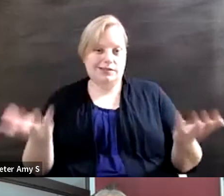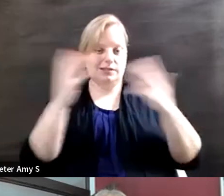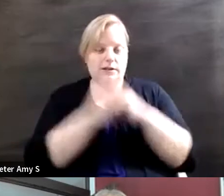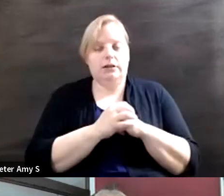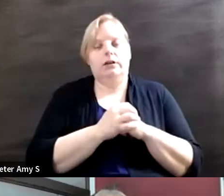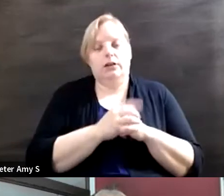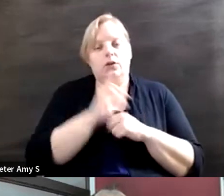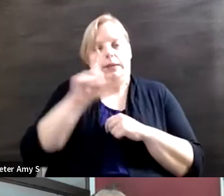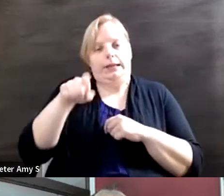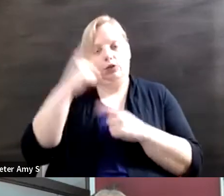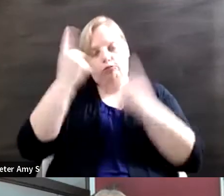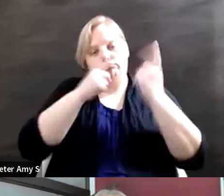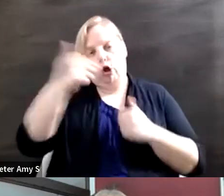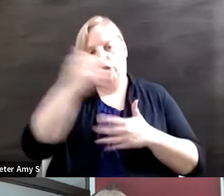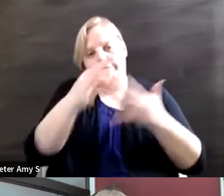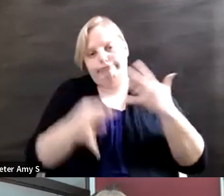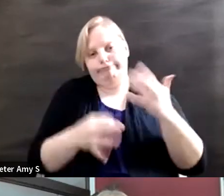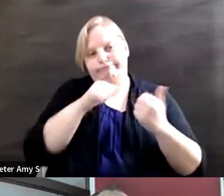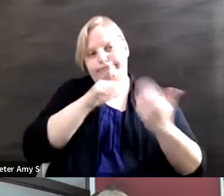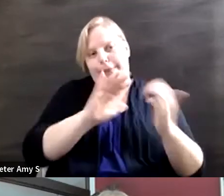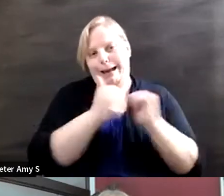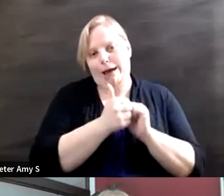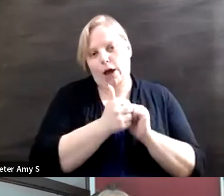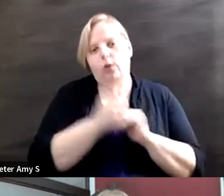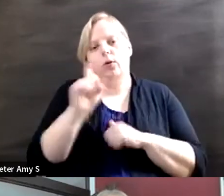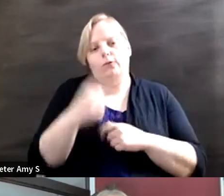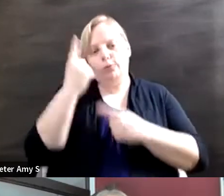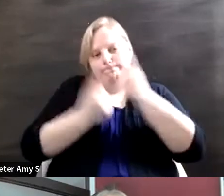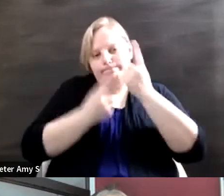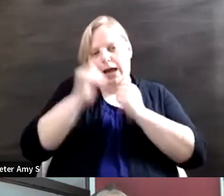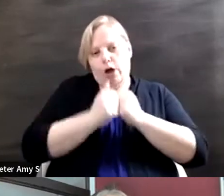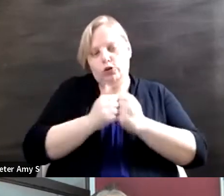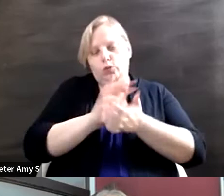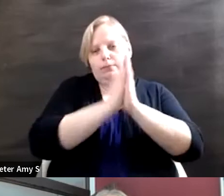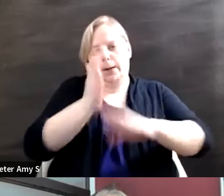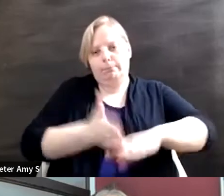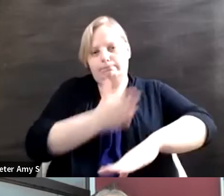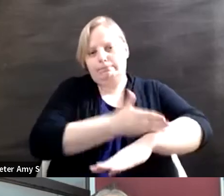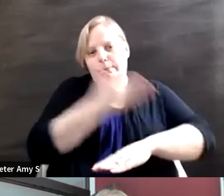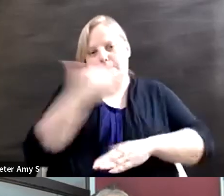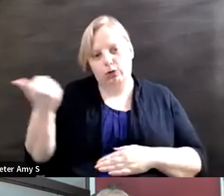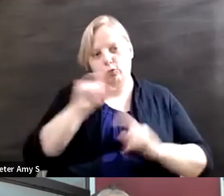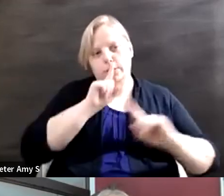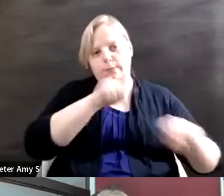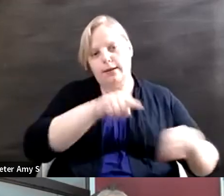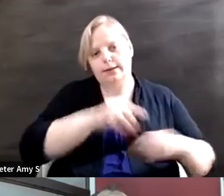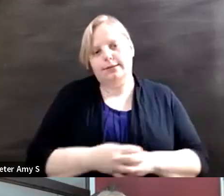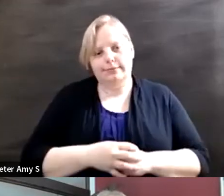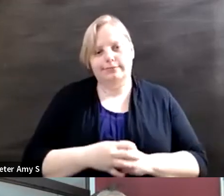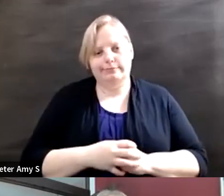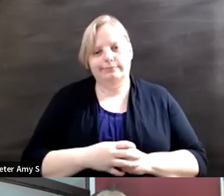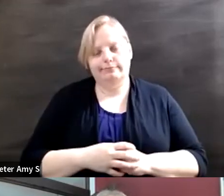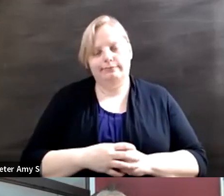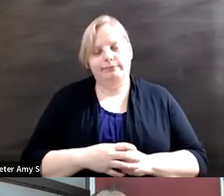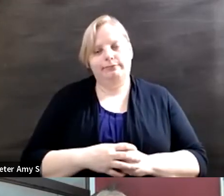and we need to think on how to build better you know this responses I would say that.